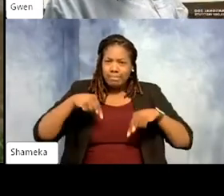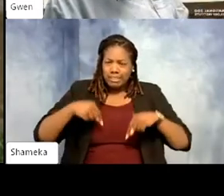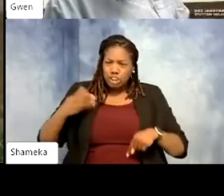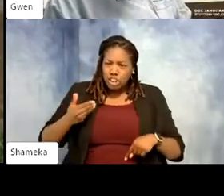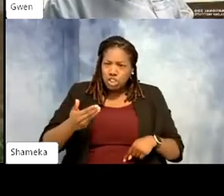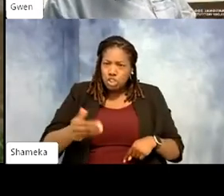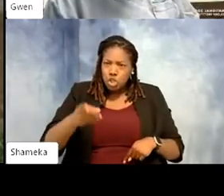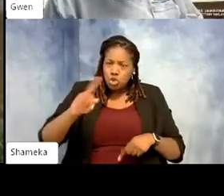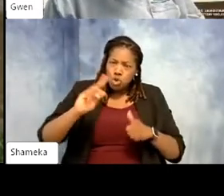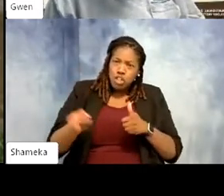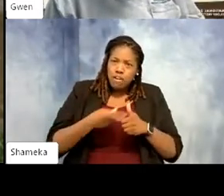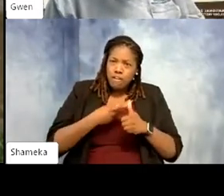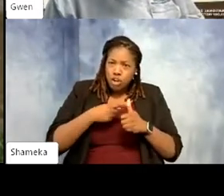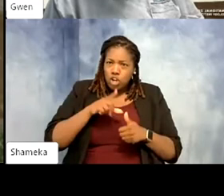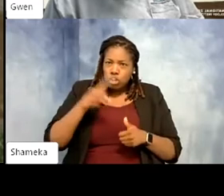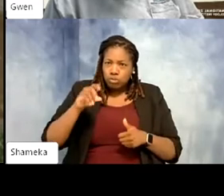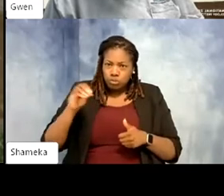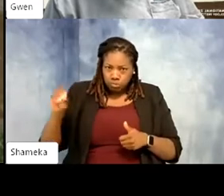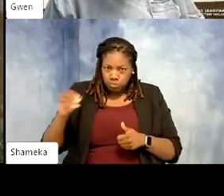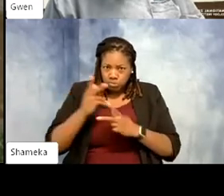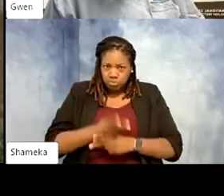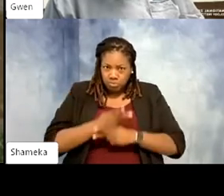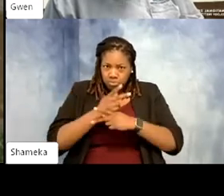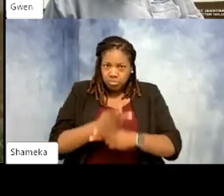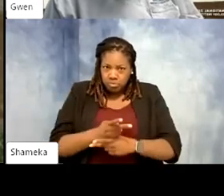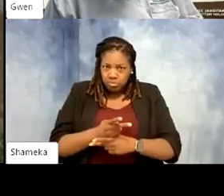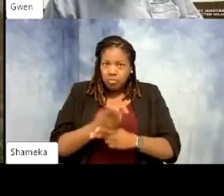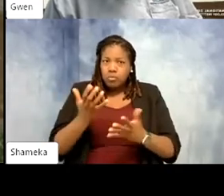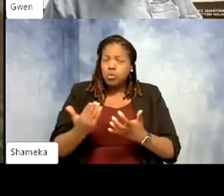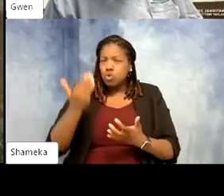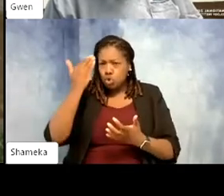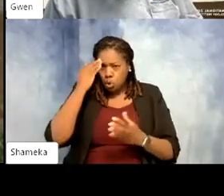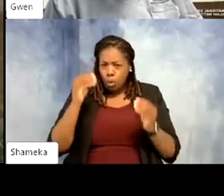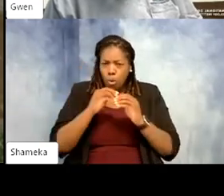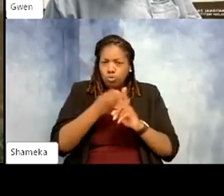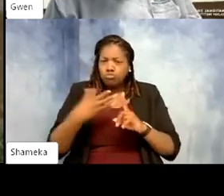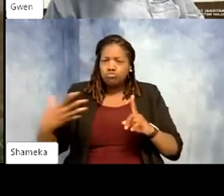first zookeeper that we have featured. And I want to know a little bit more about what goes into